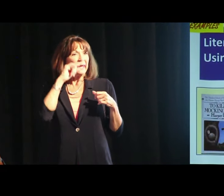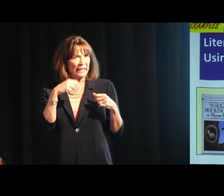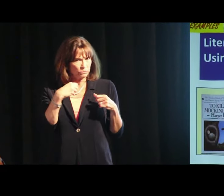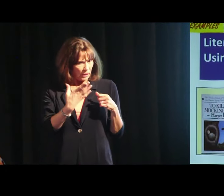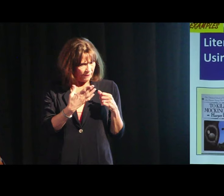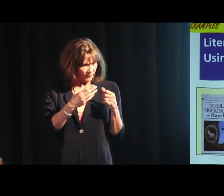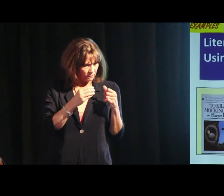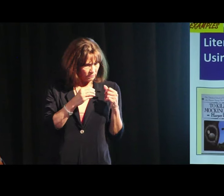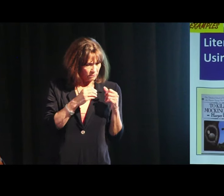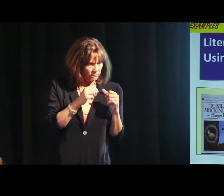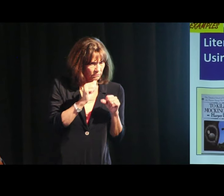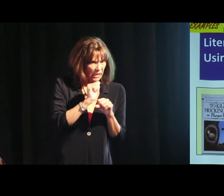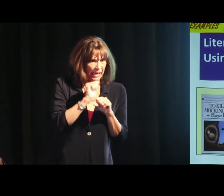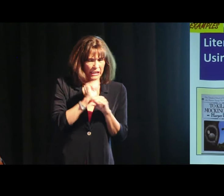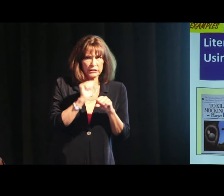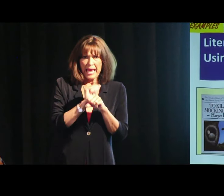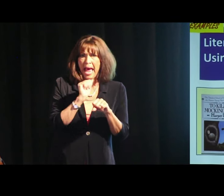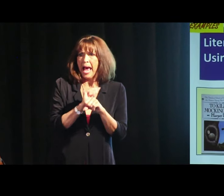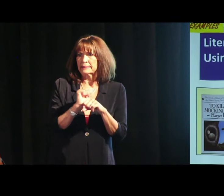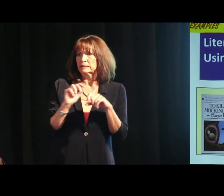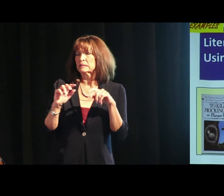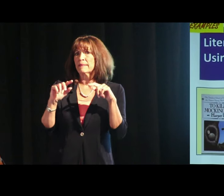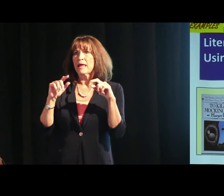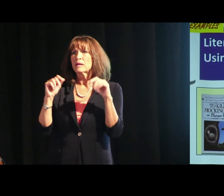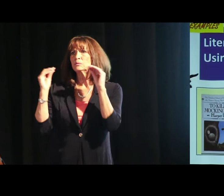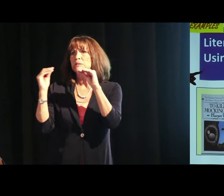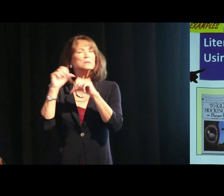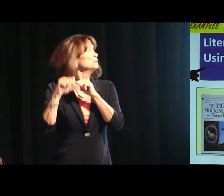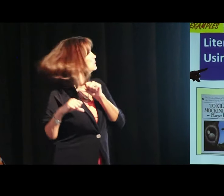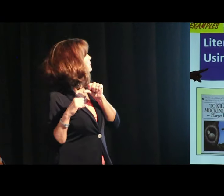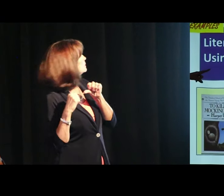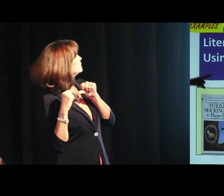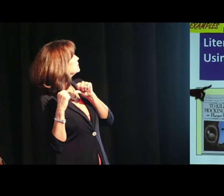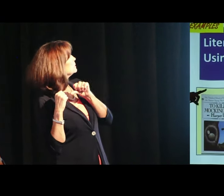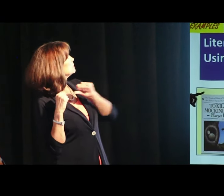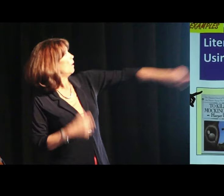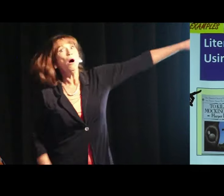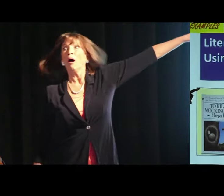oh, there it is.